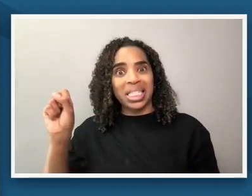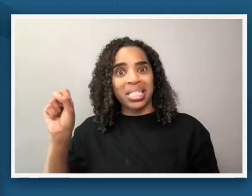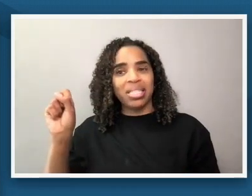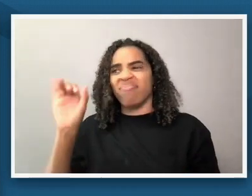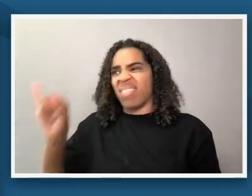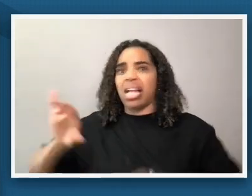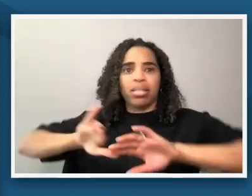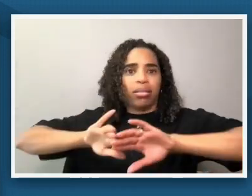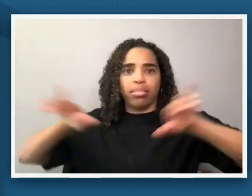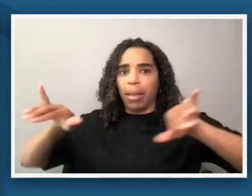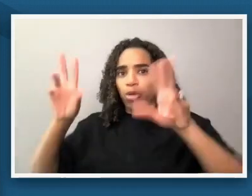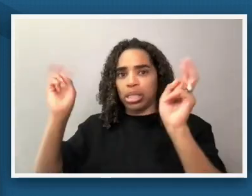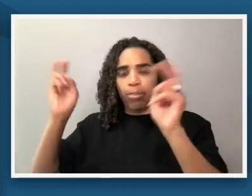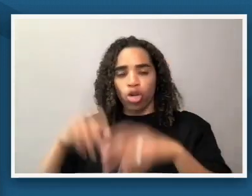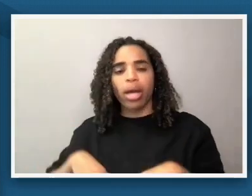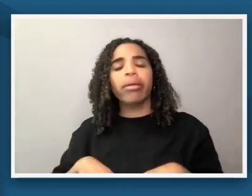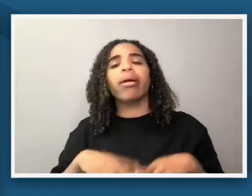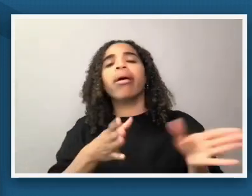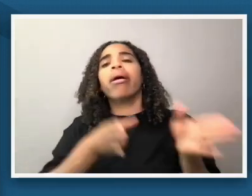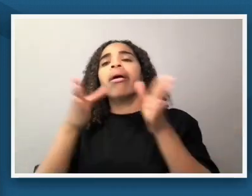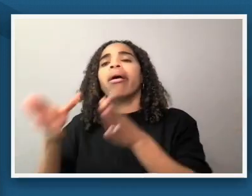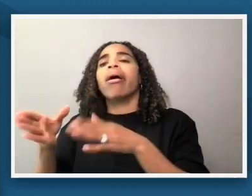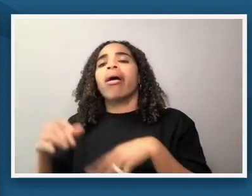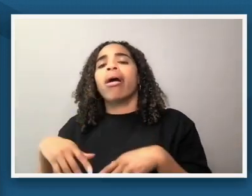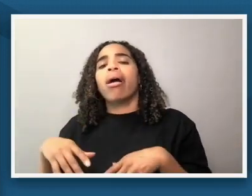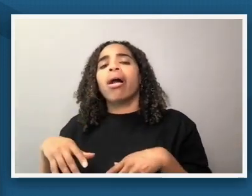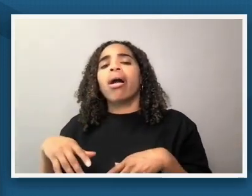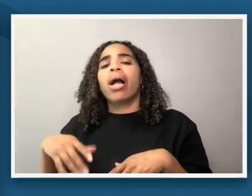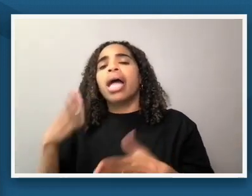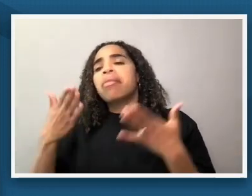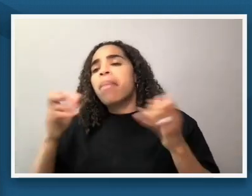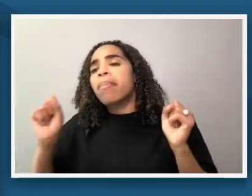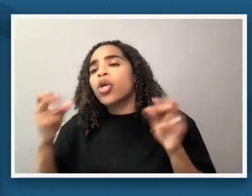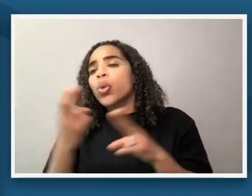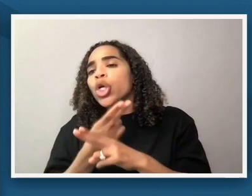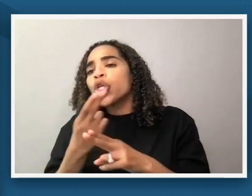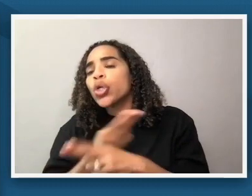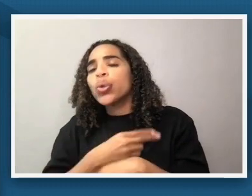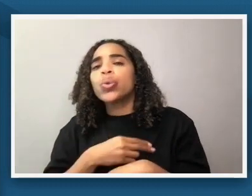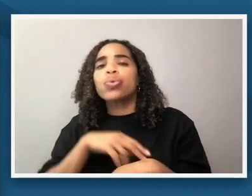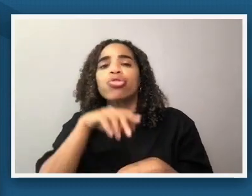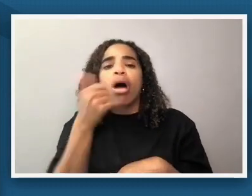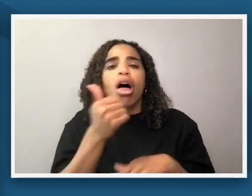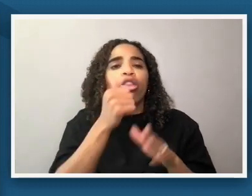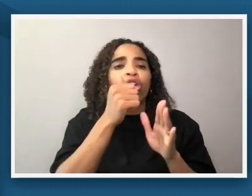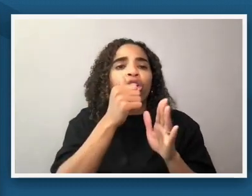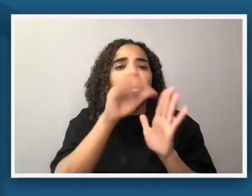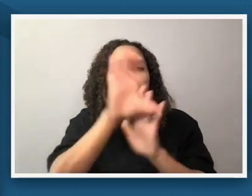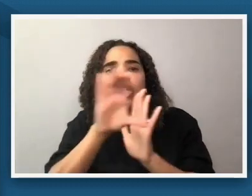then maybe some of the bits and pieces in the middle can be used um as as